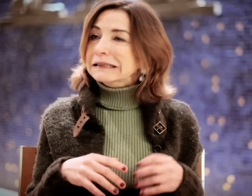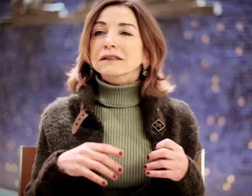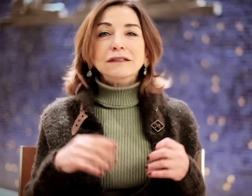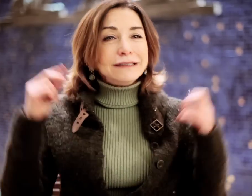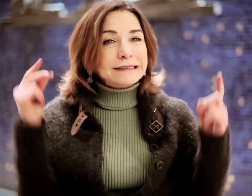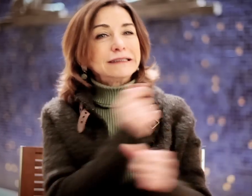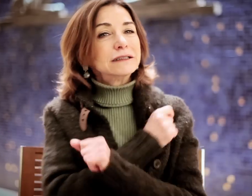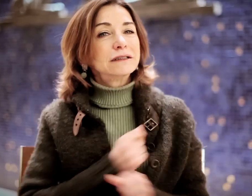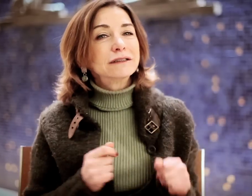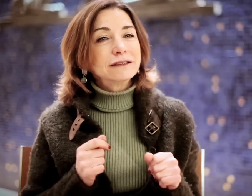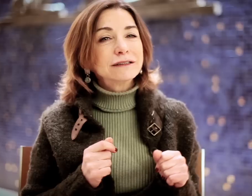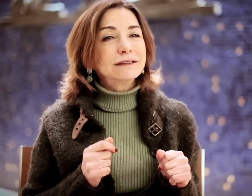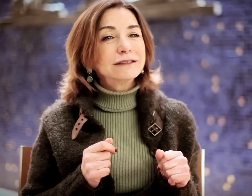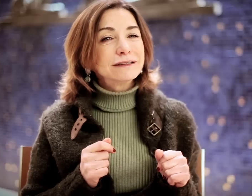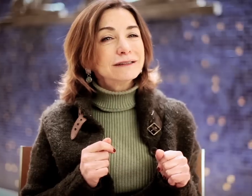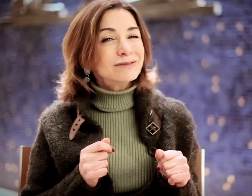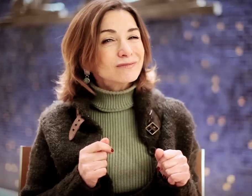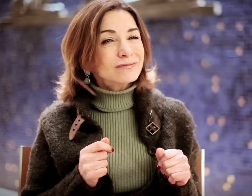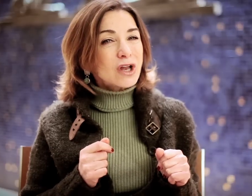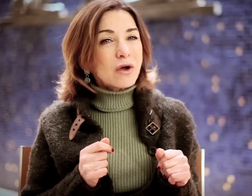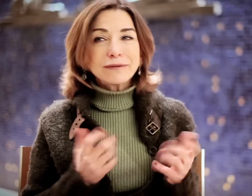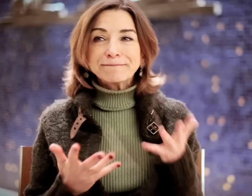It's unfortunate. You know?